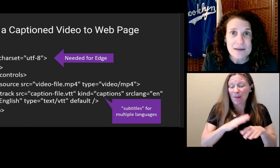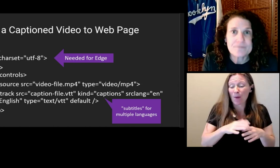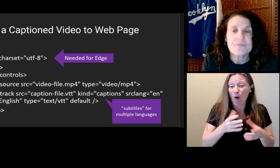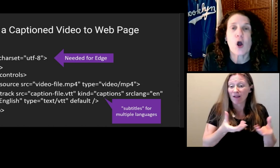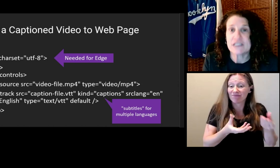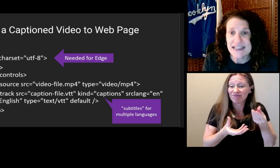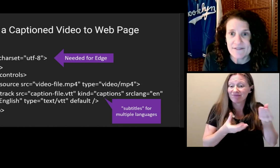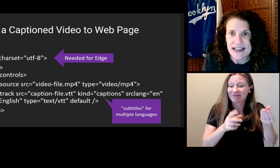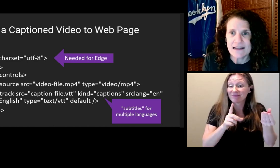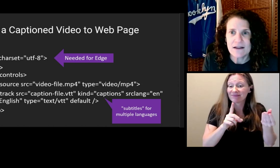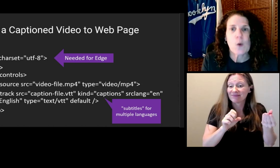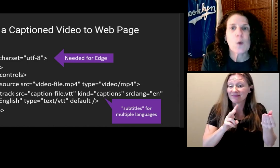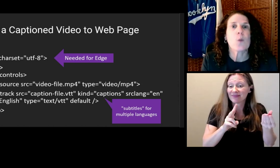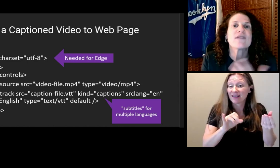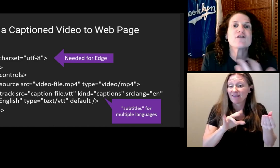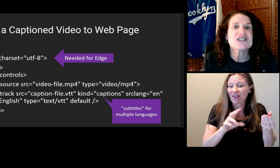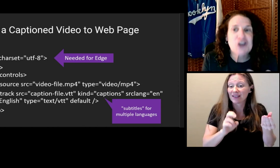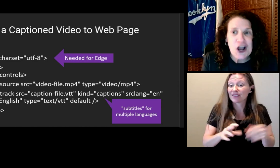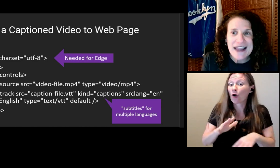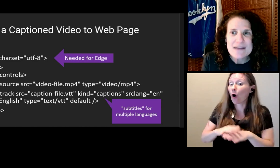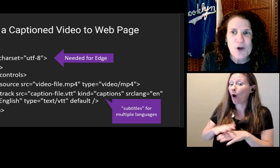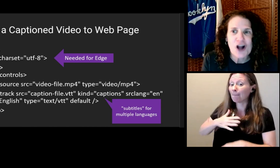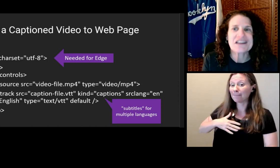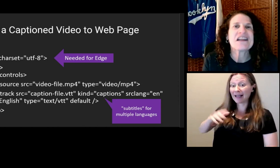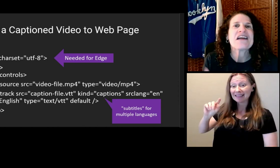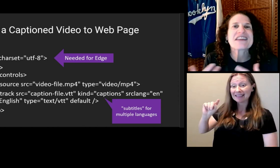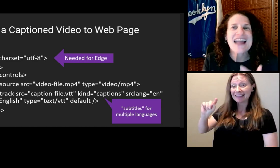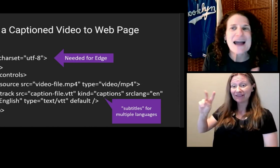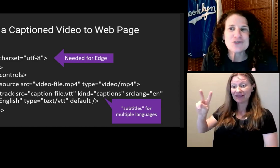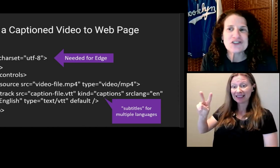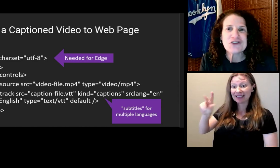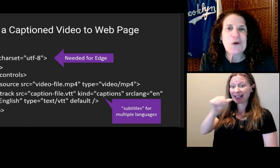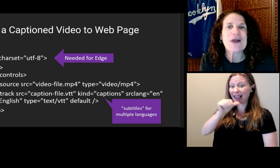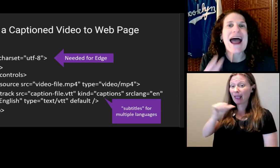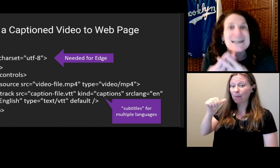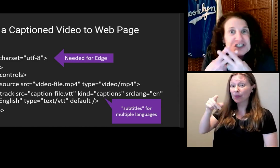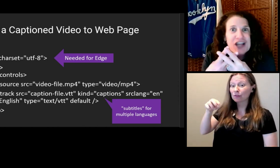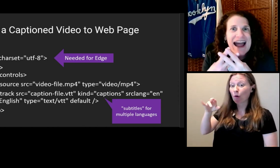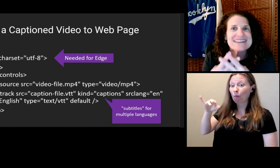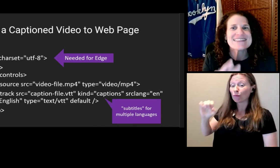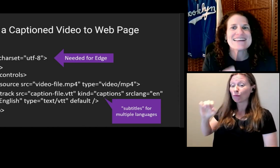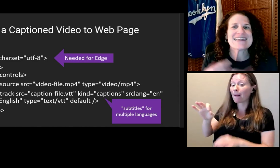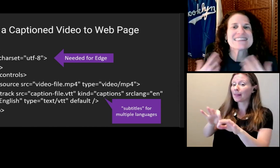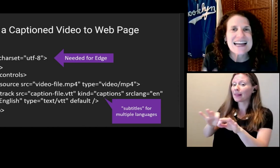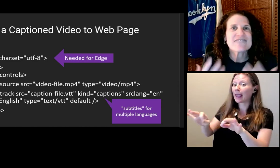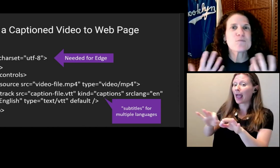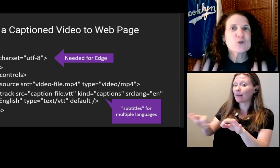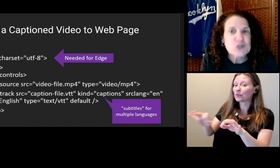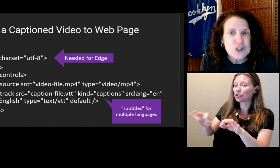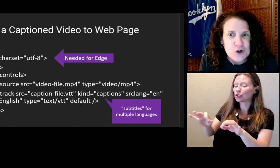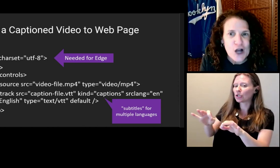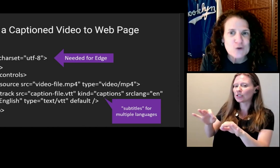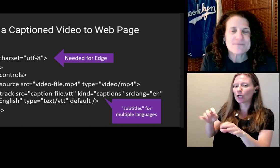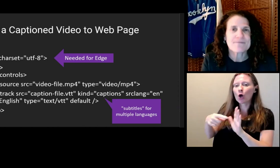Whenever a song came on, the captions showed hashtags instead of musical notes.